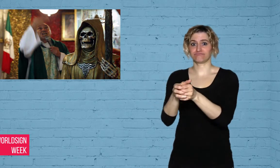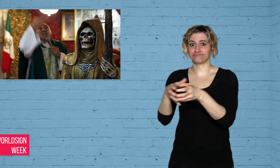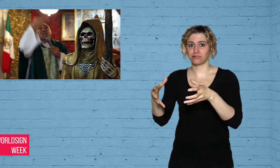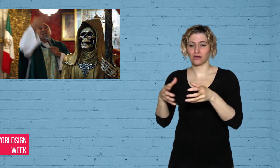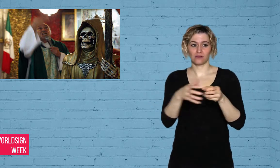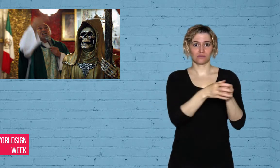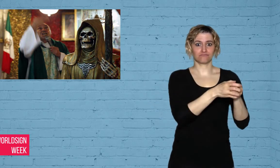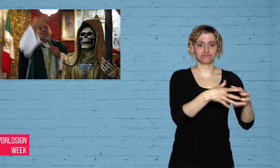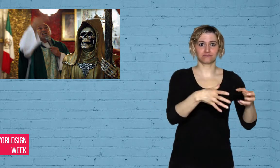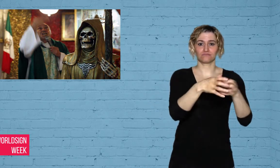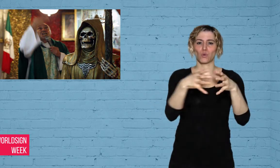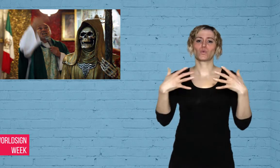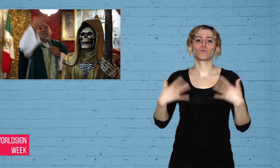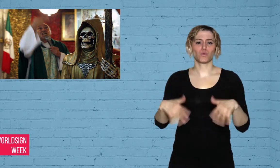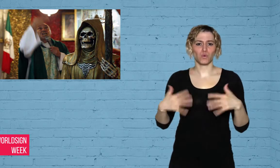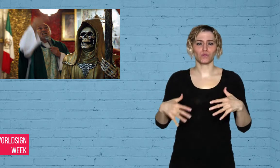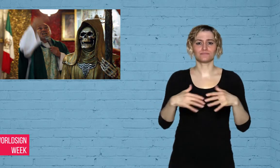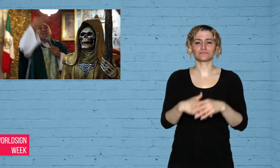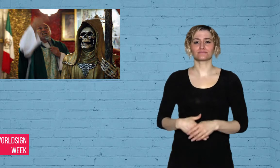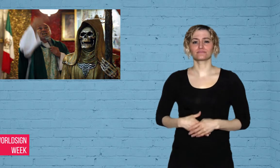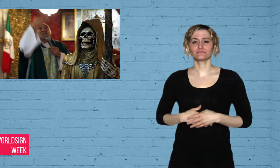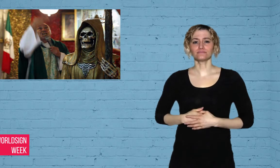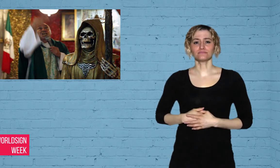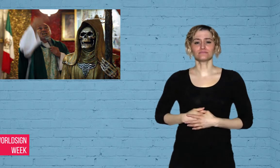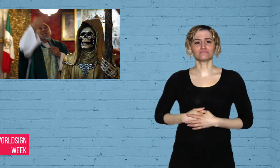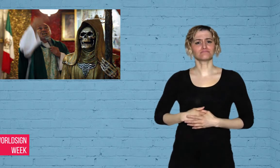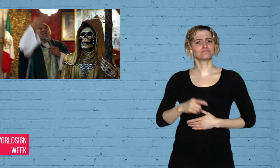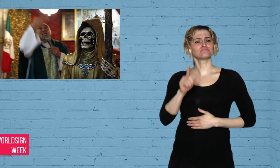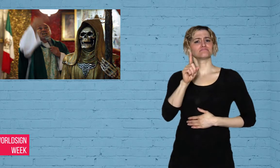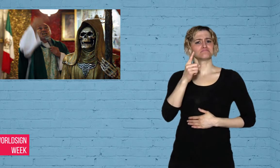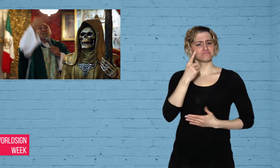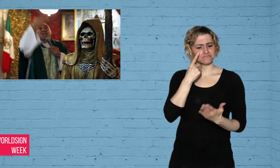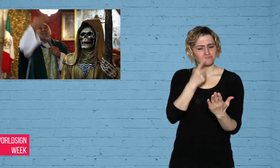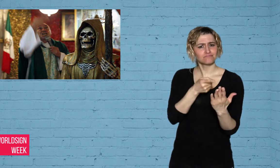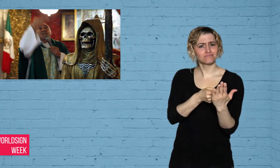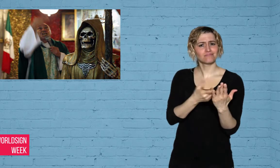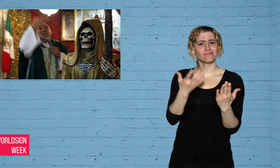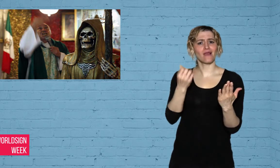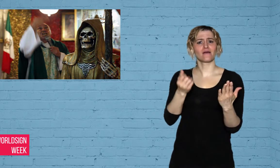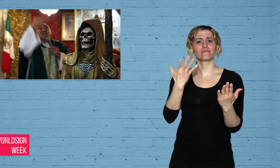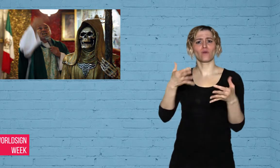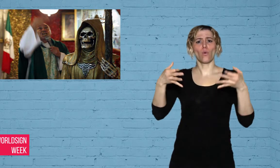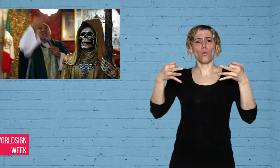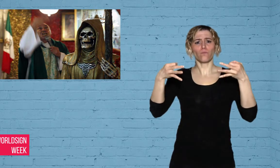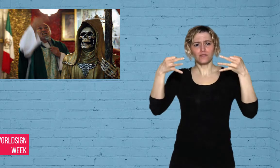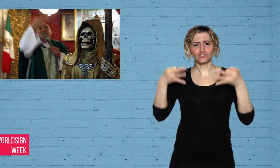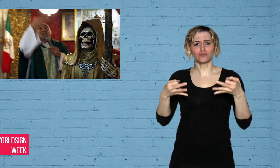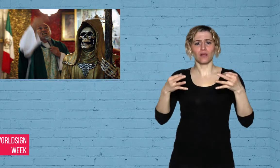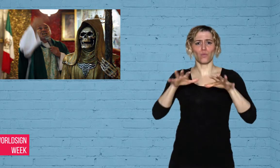centers. According to an official